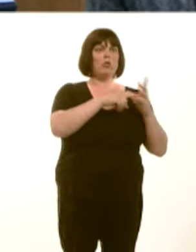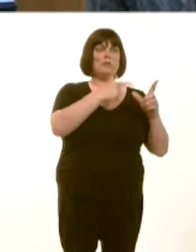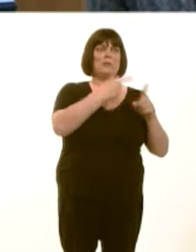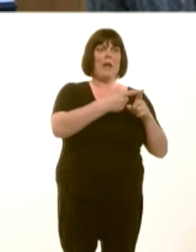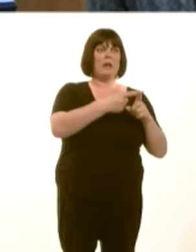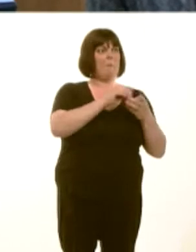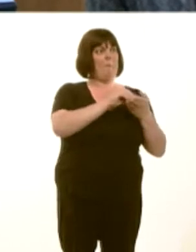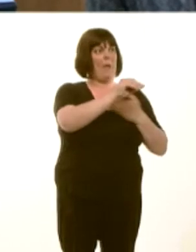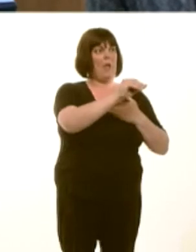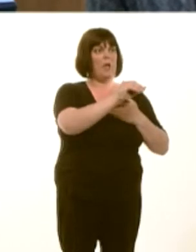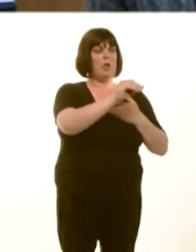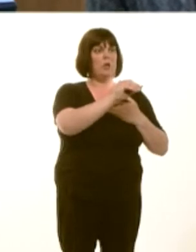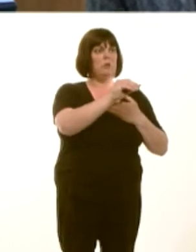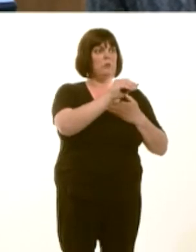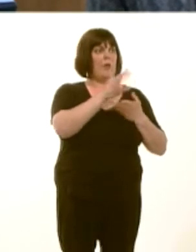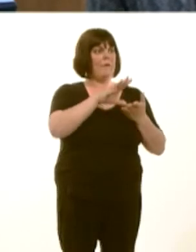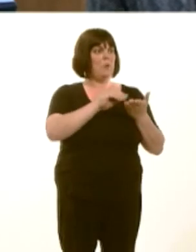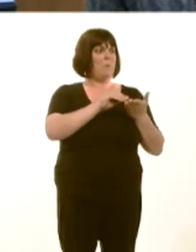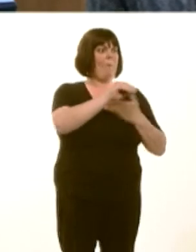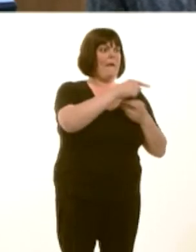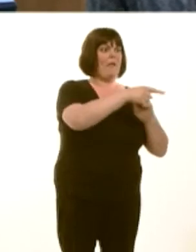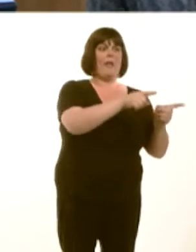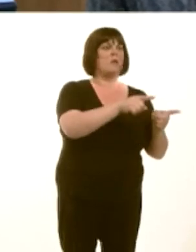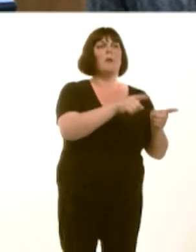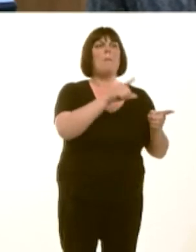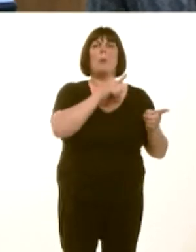bill for a mistake that was made by the UK Government in the early 1990s.